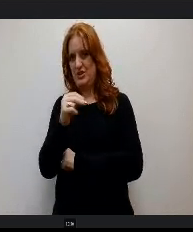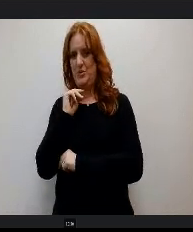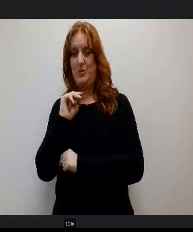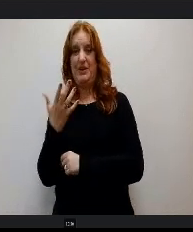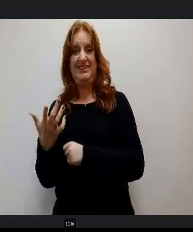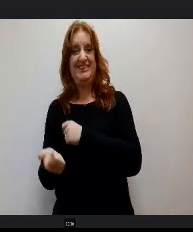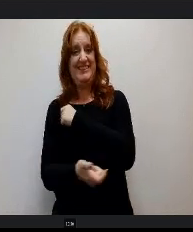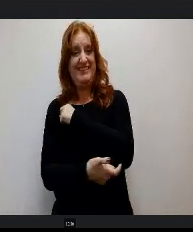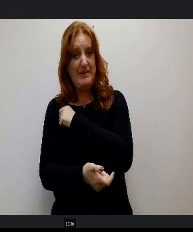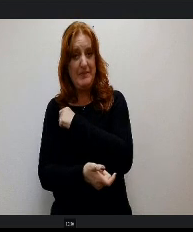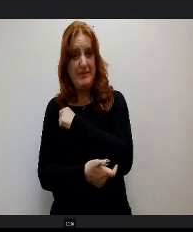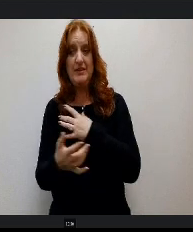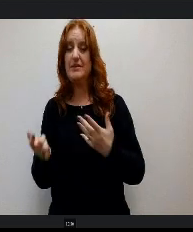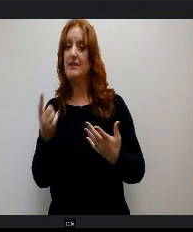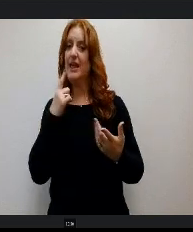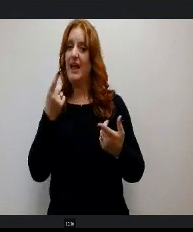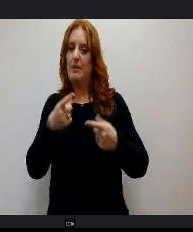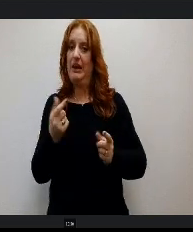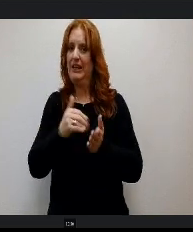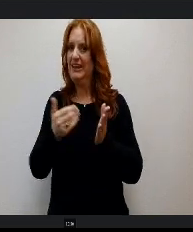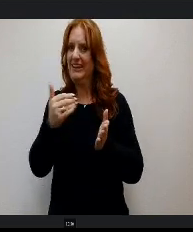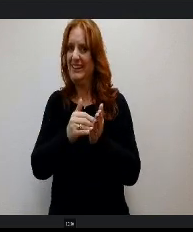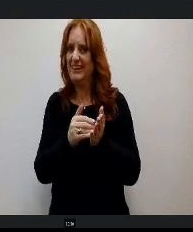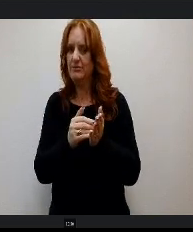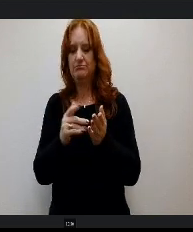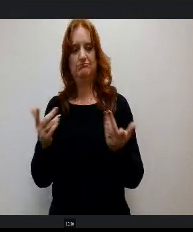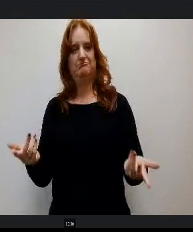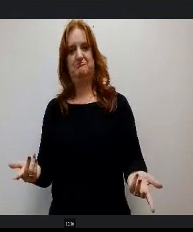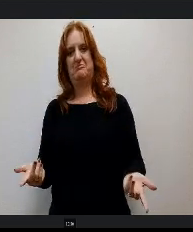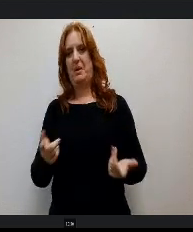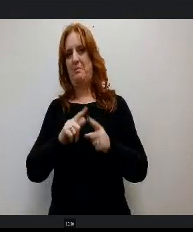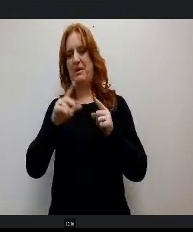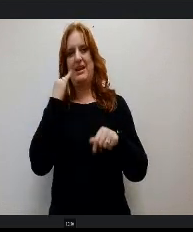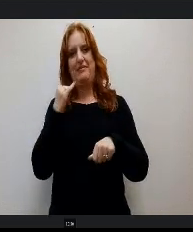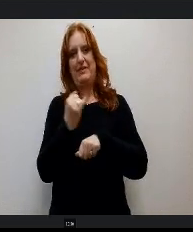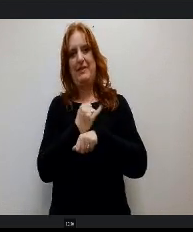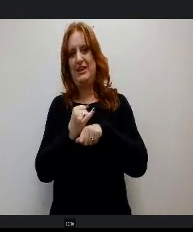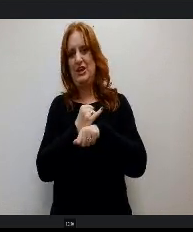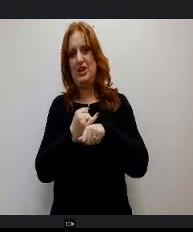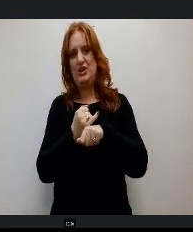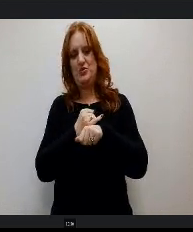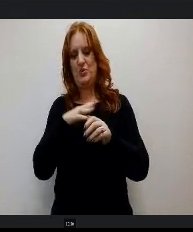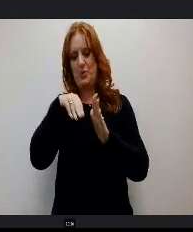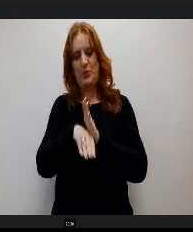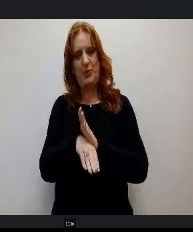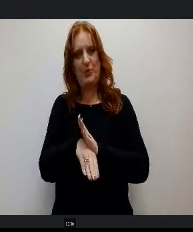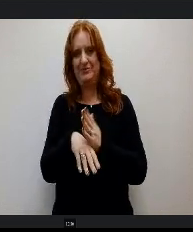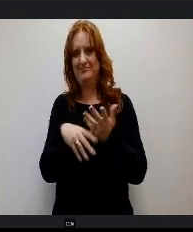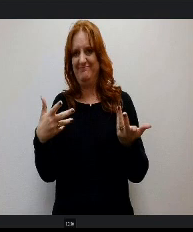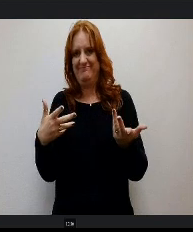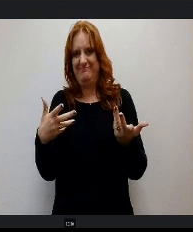to make it recurring if the bottom drops out then hen I would overestimate the revenue, yeah, no, that's good and then just